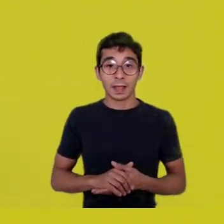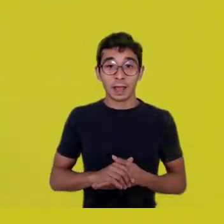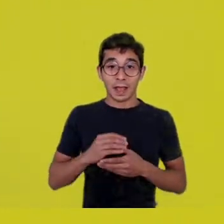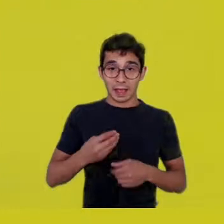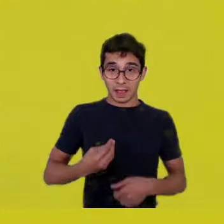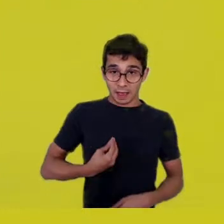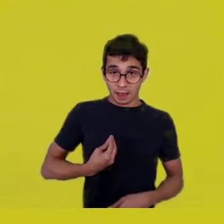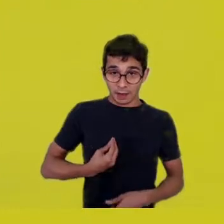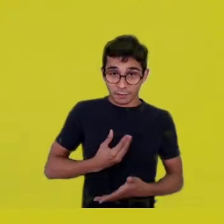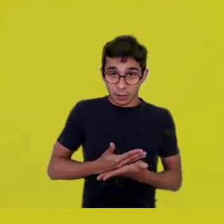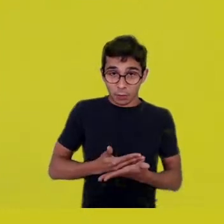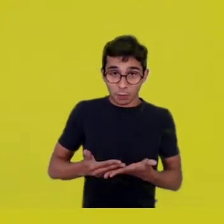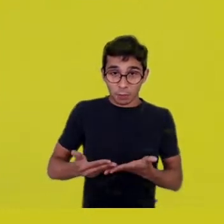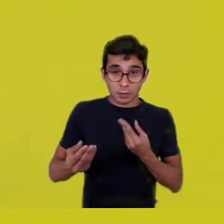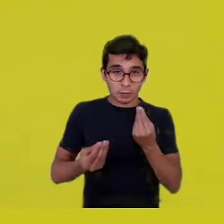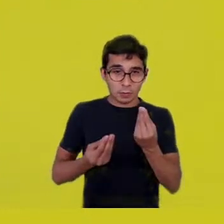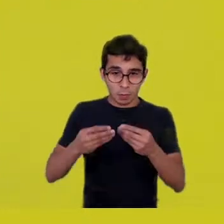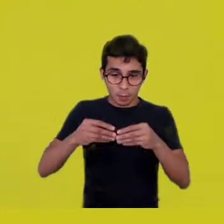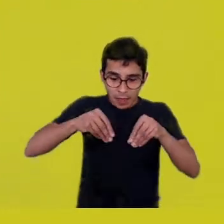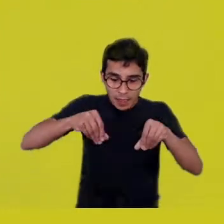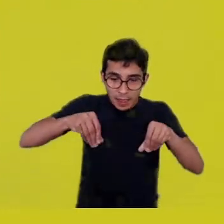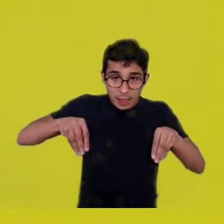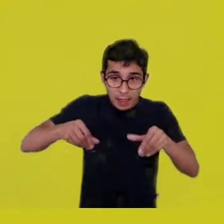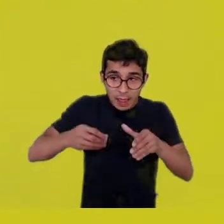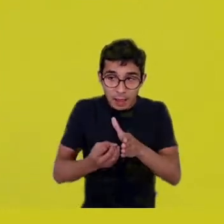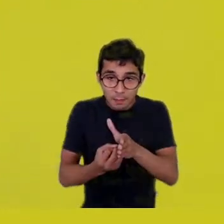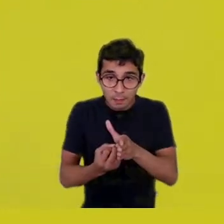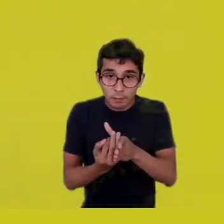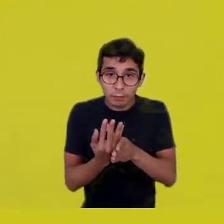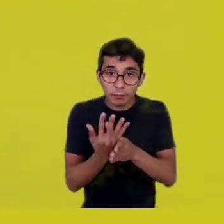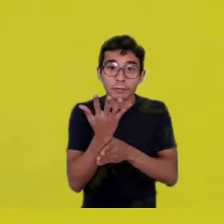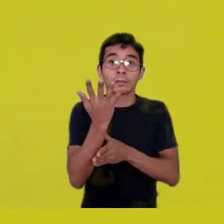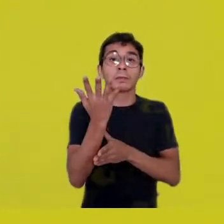that it didn’t originate from the yard, in the earth sense.